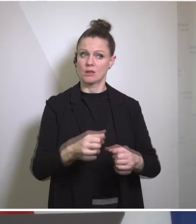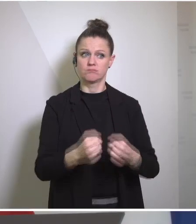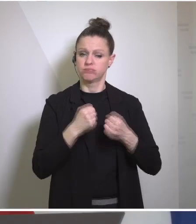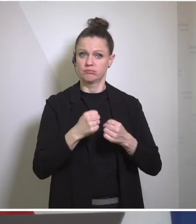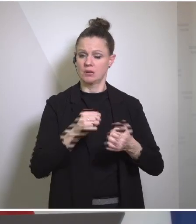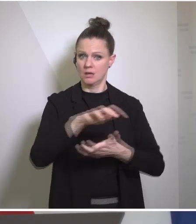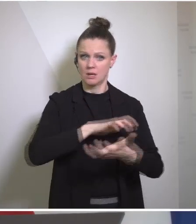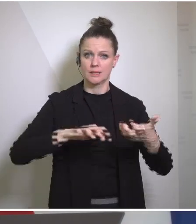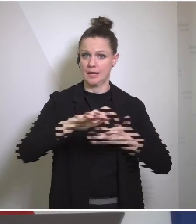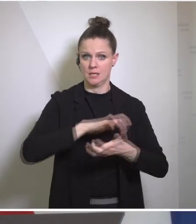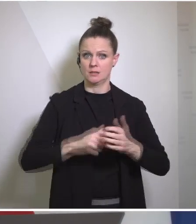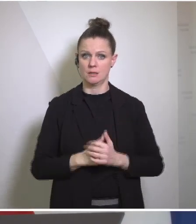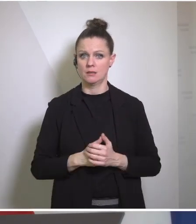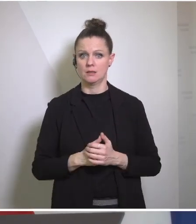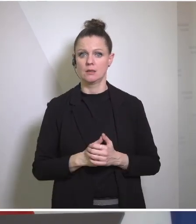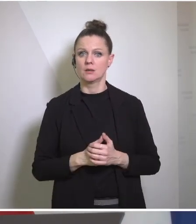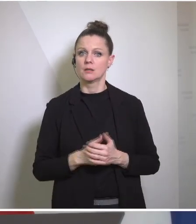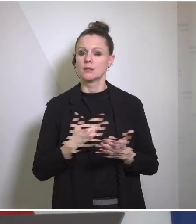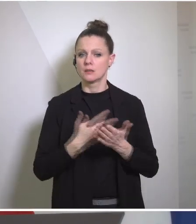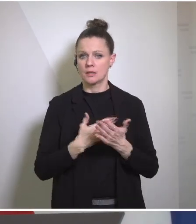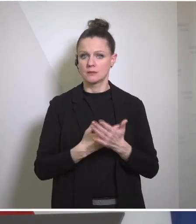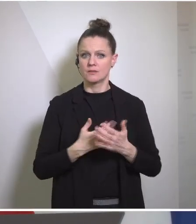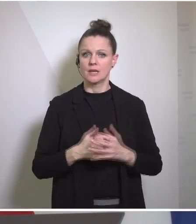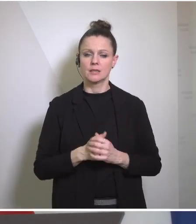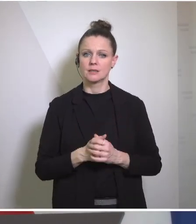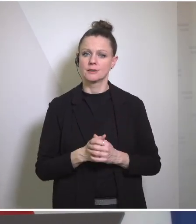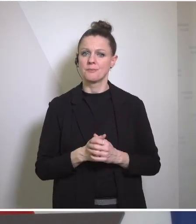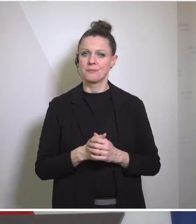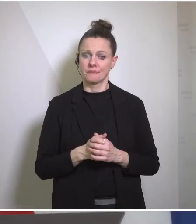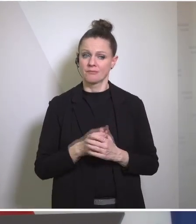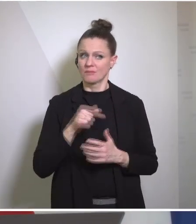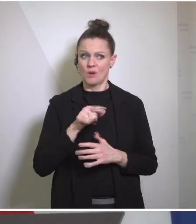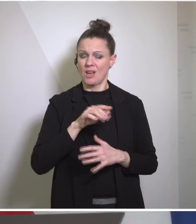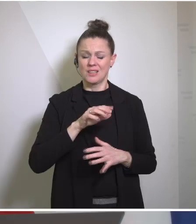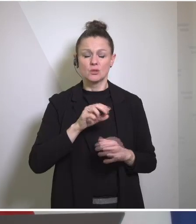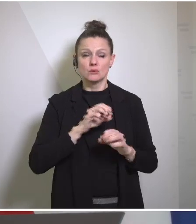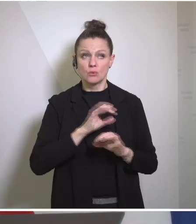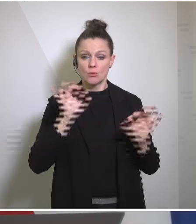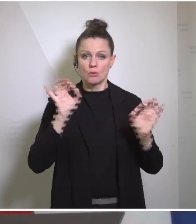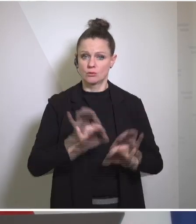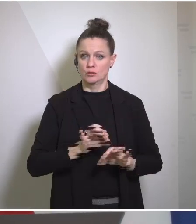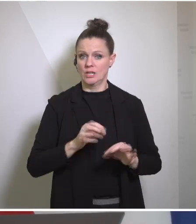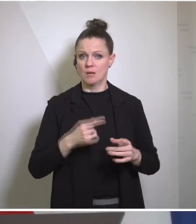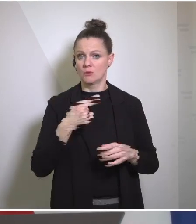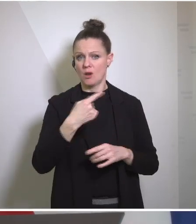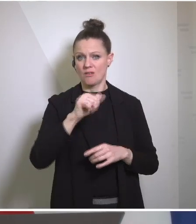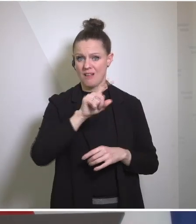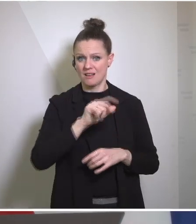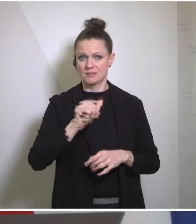being. And to ignite a fire in the West Bank while the fighting has gone in Gaza is irresponsible,